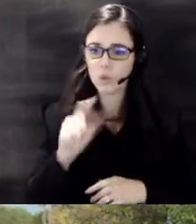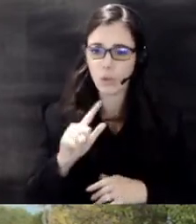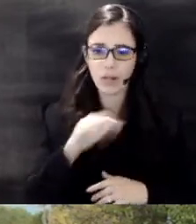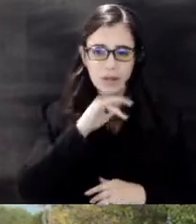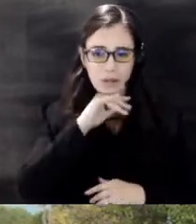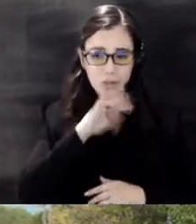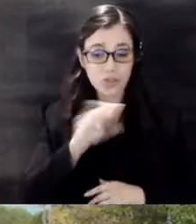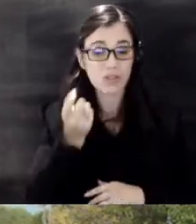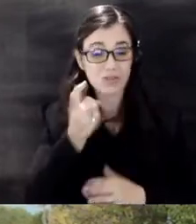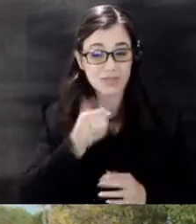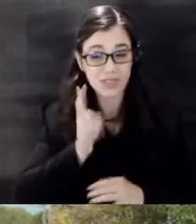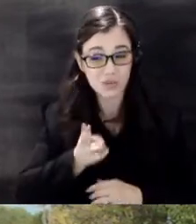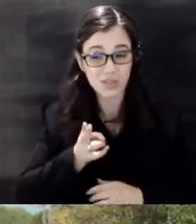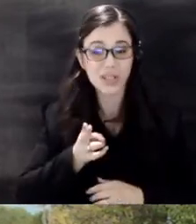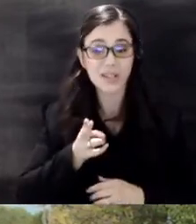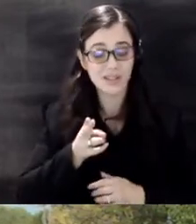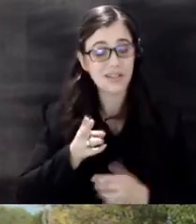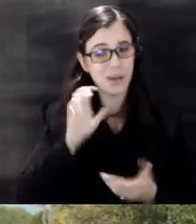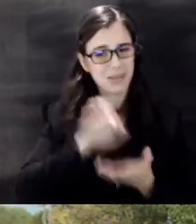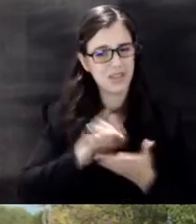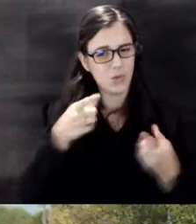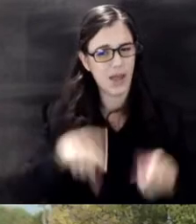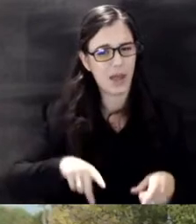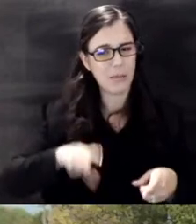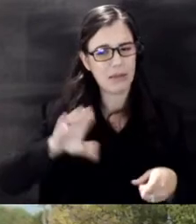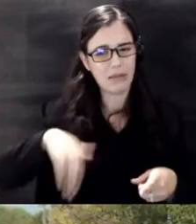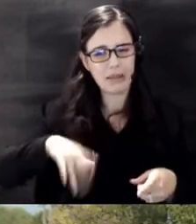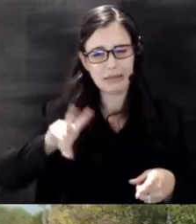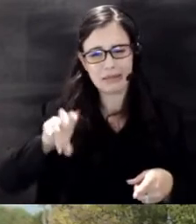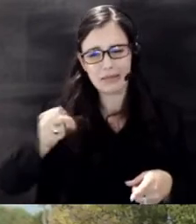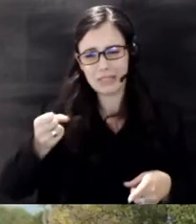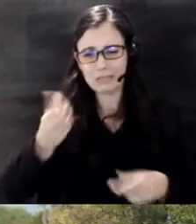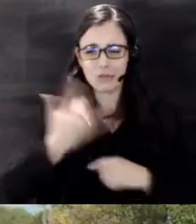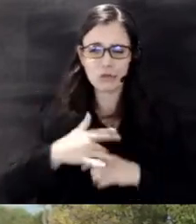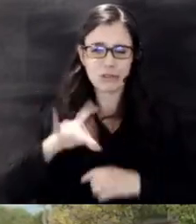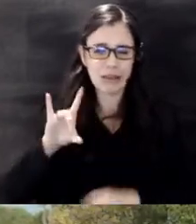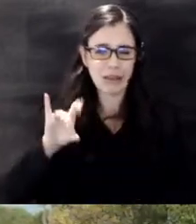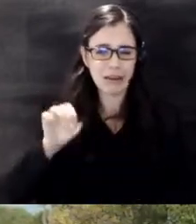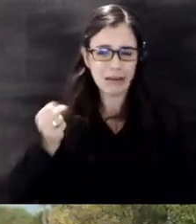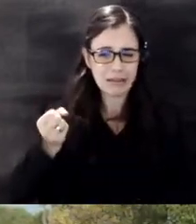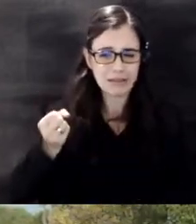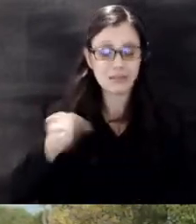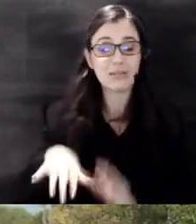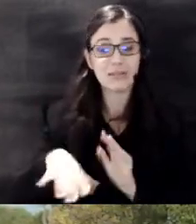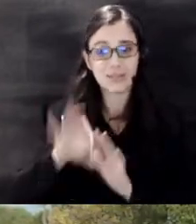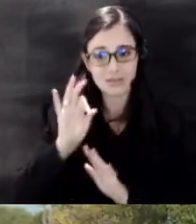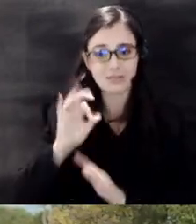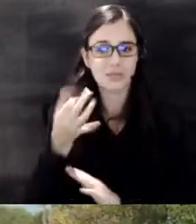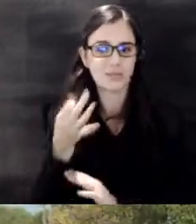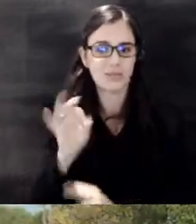it's believed to have happened in the late 70s early 80s was discovered in 1994 as the city was